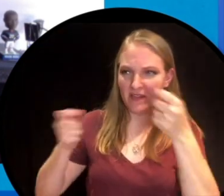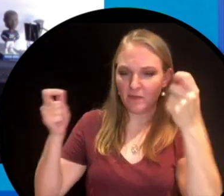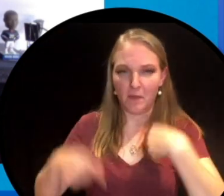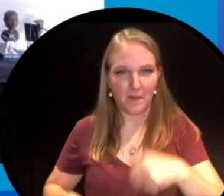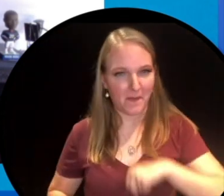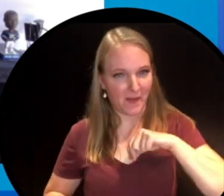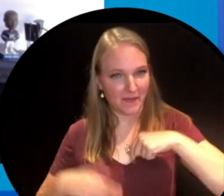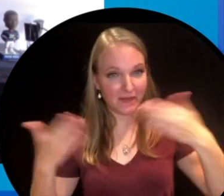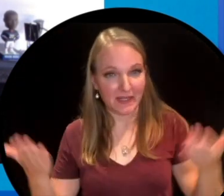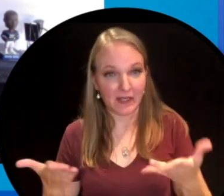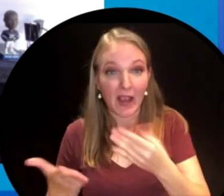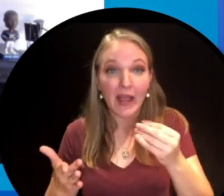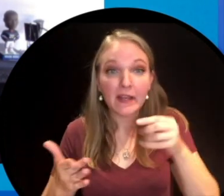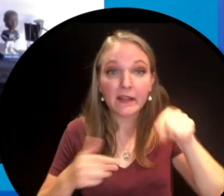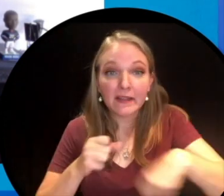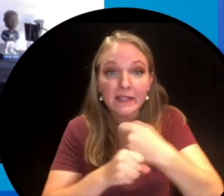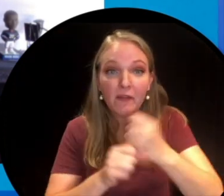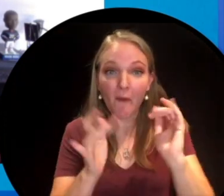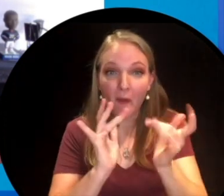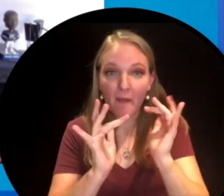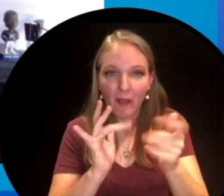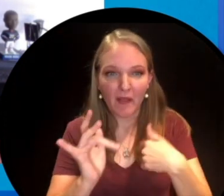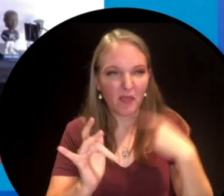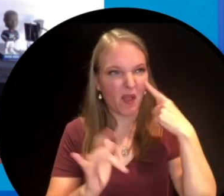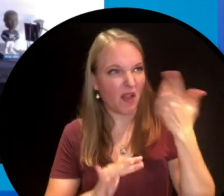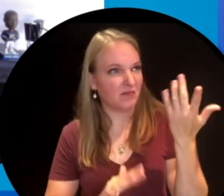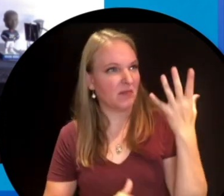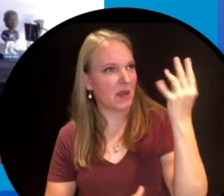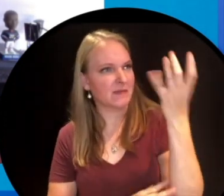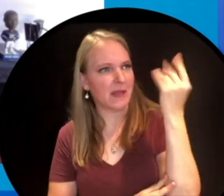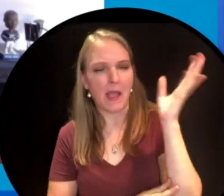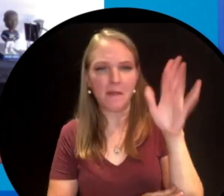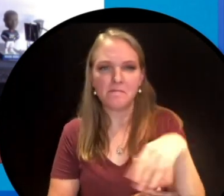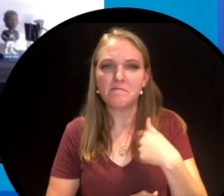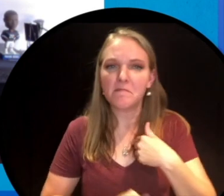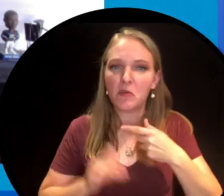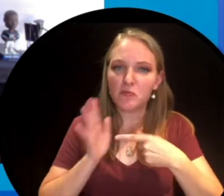here and since we're virtual, I thought rather than go outside, I would give you a bit of a